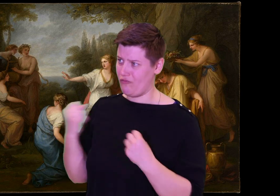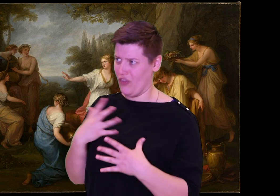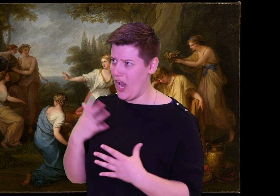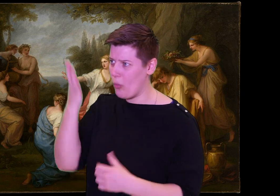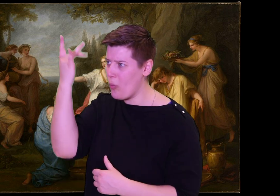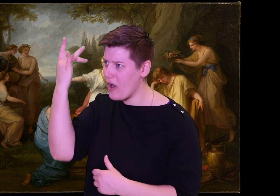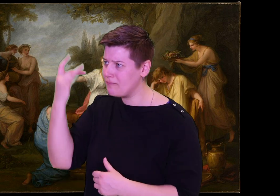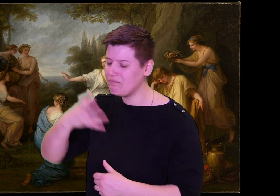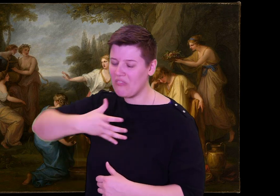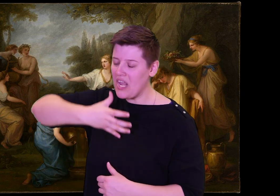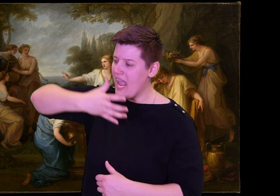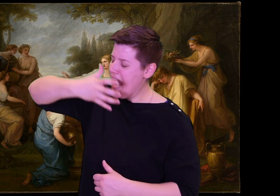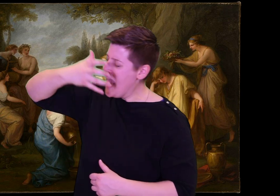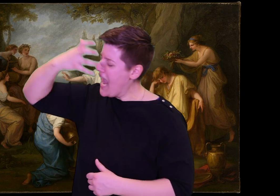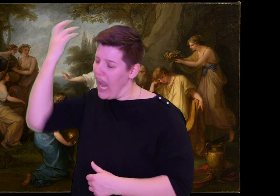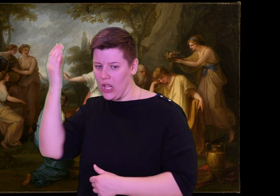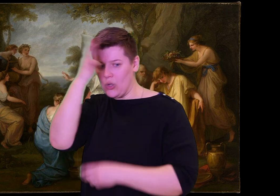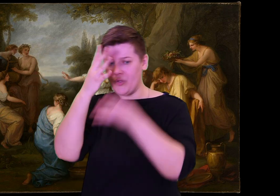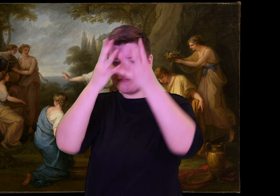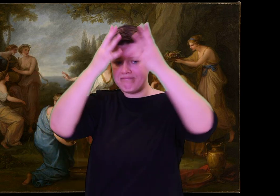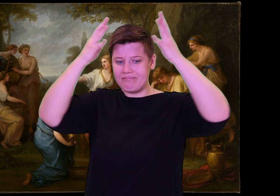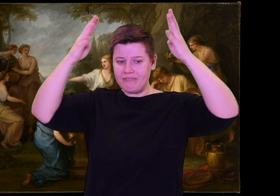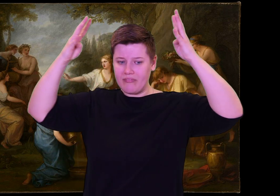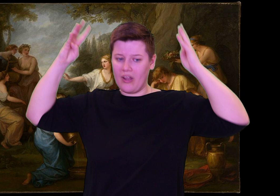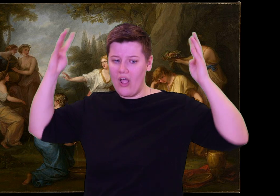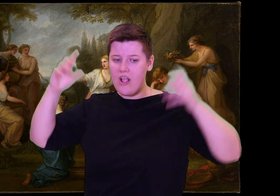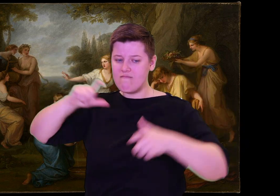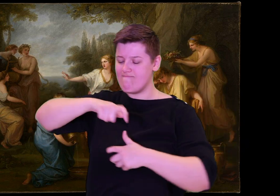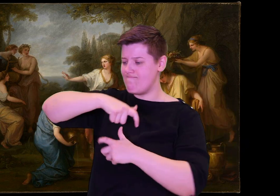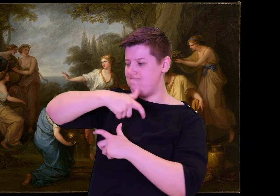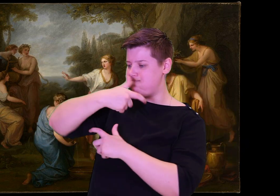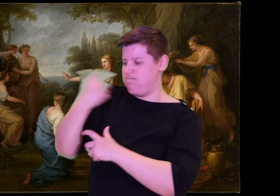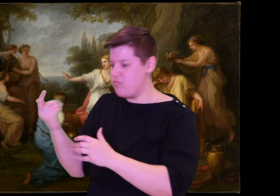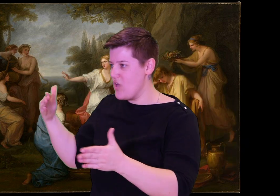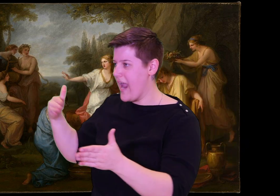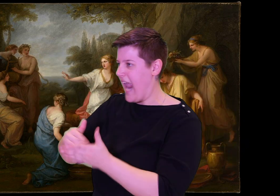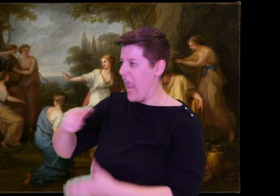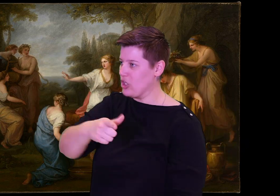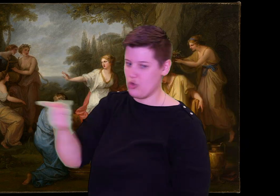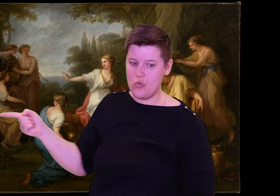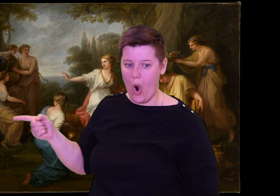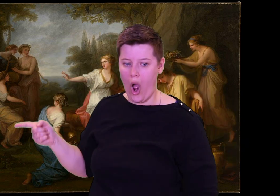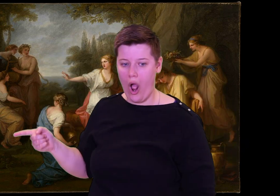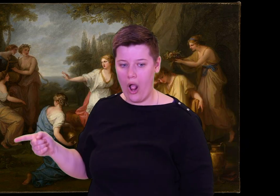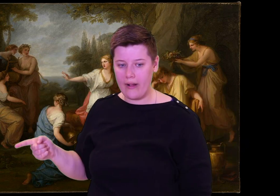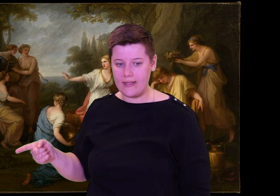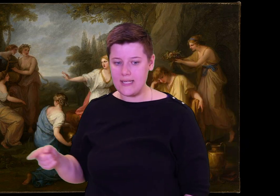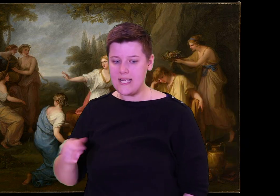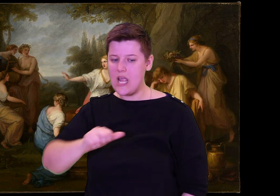cows and pigs and good fat goats. They feast and drink red wine, not caring if